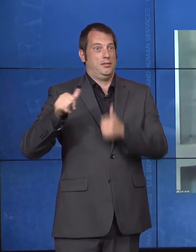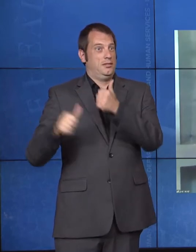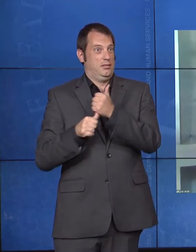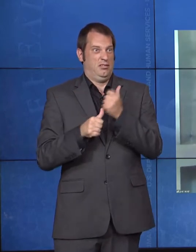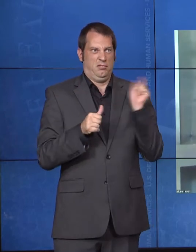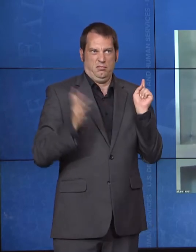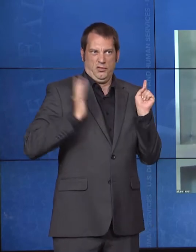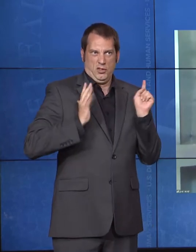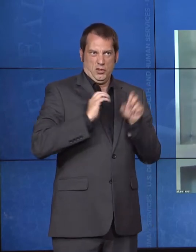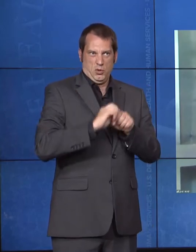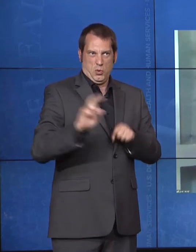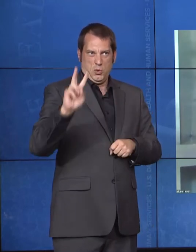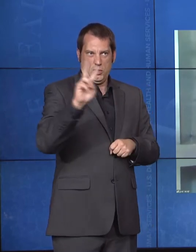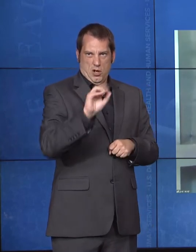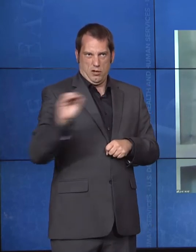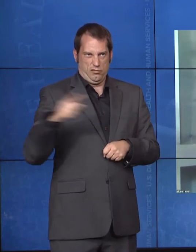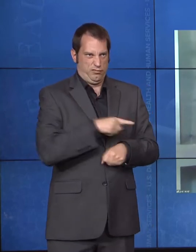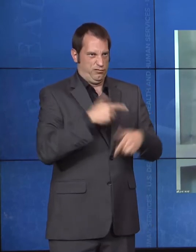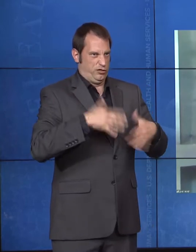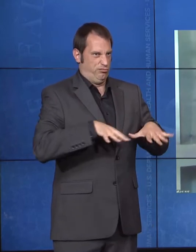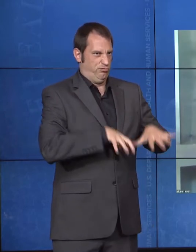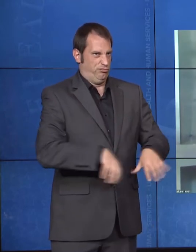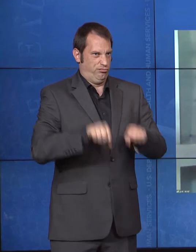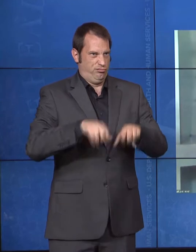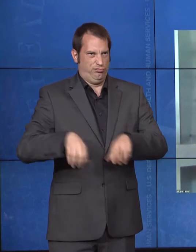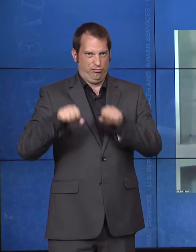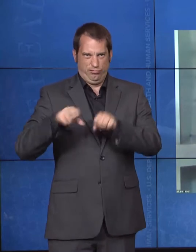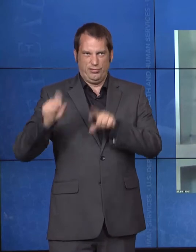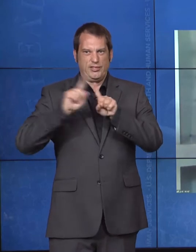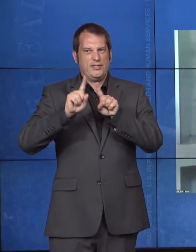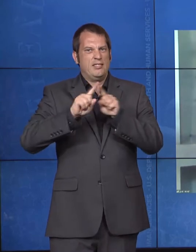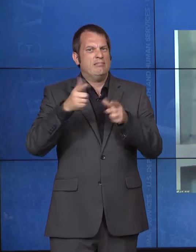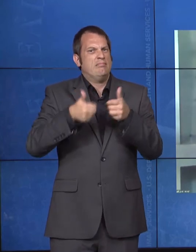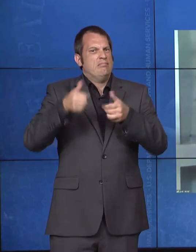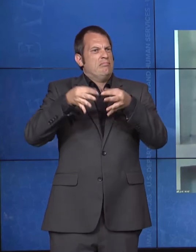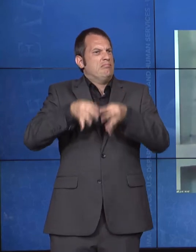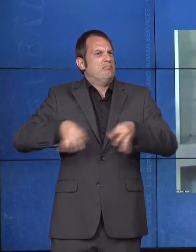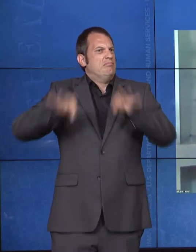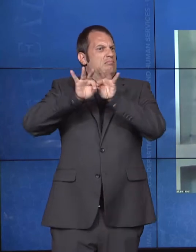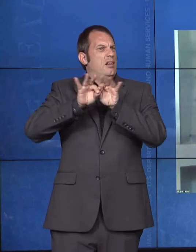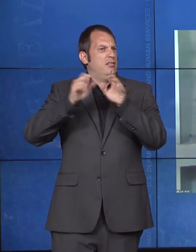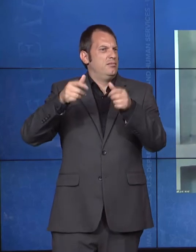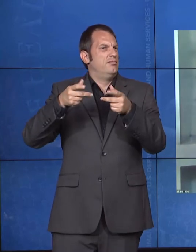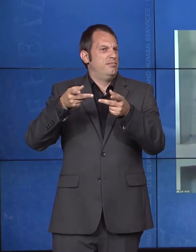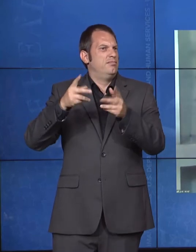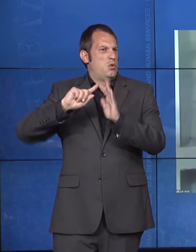and leadership roles in both the public and private sectors. It is my pleasure to introduce